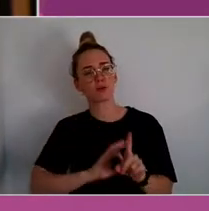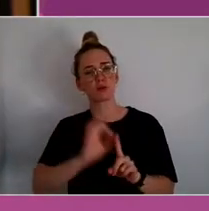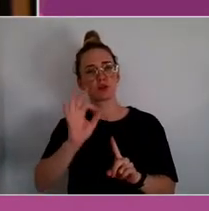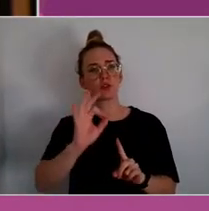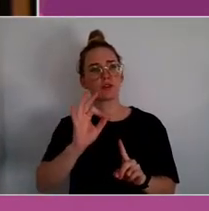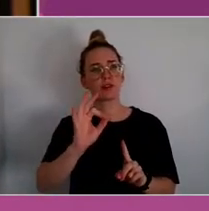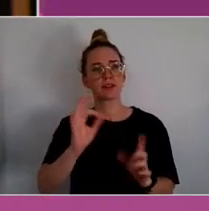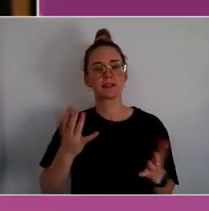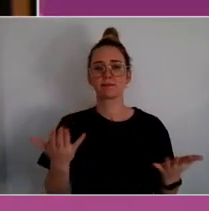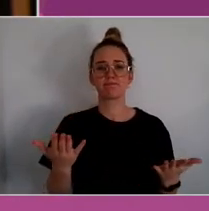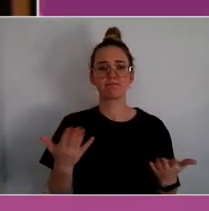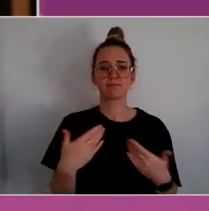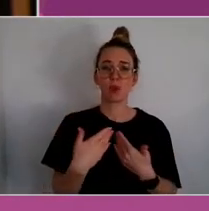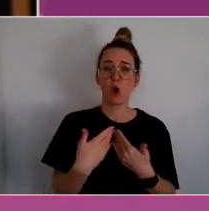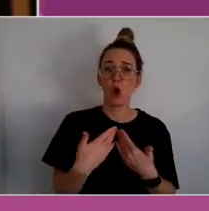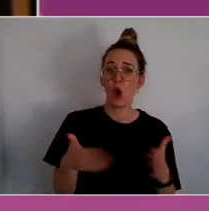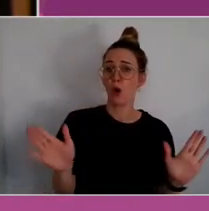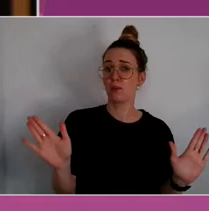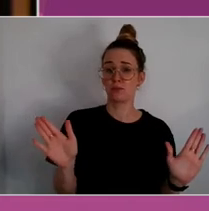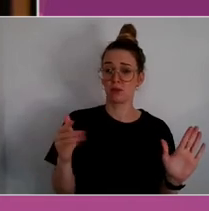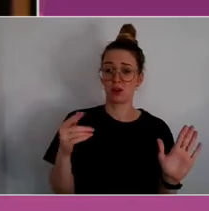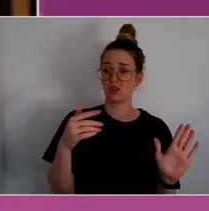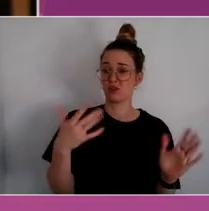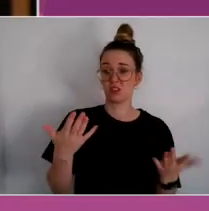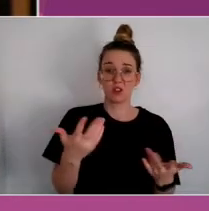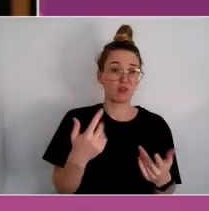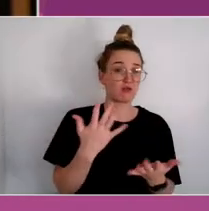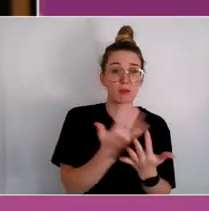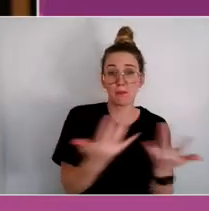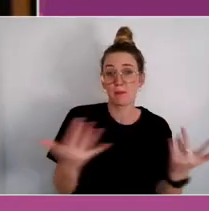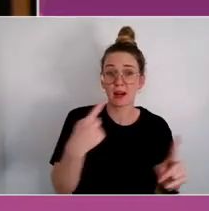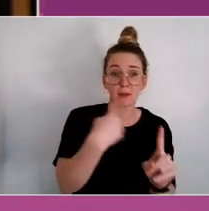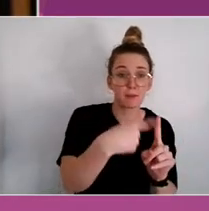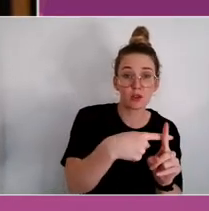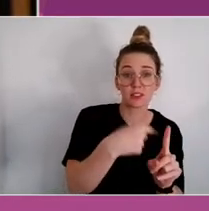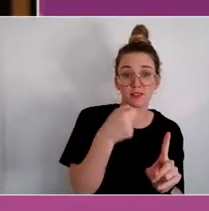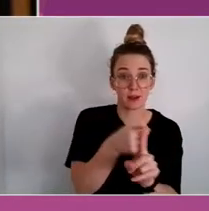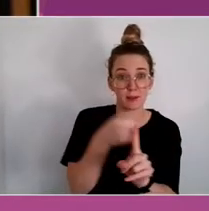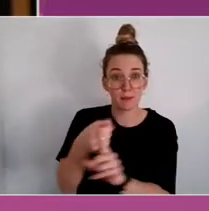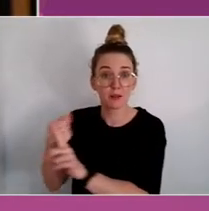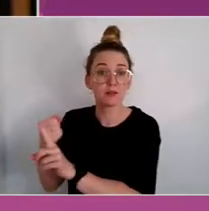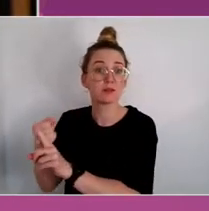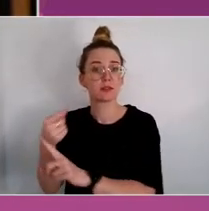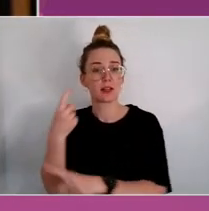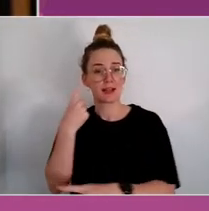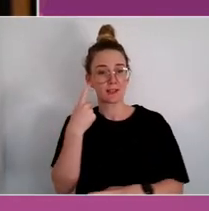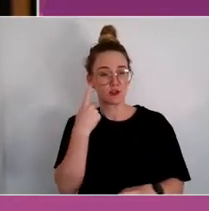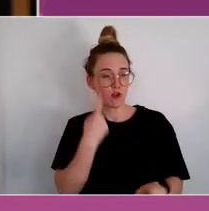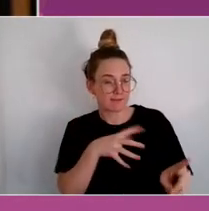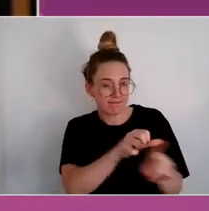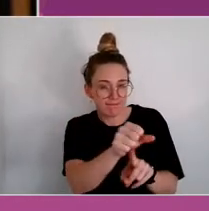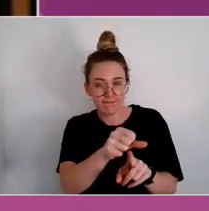of other positive effects through an activity, and finding ways of mapping and capturing and tracking those successes.